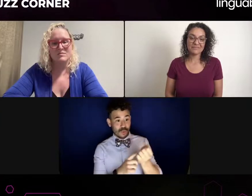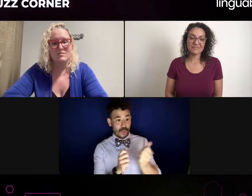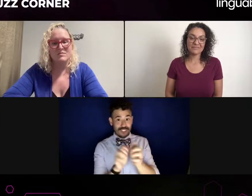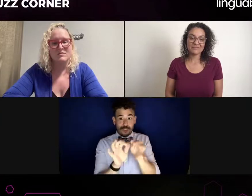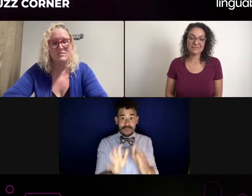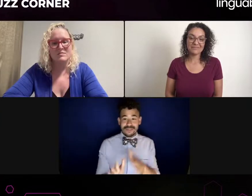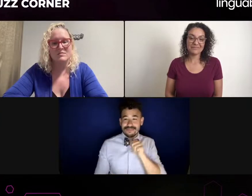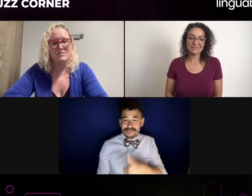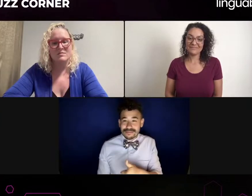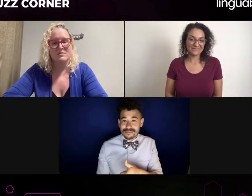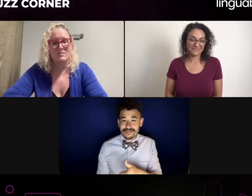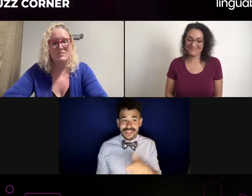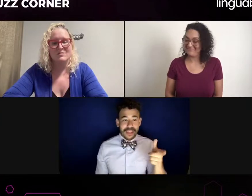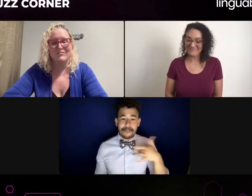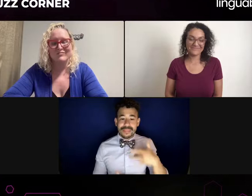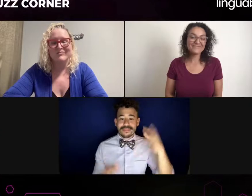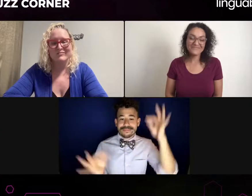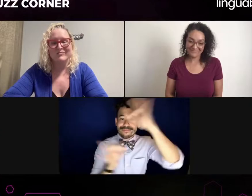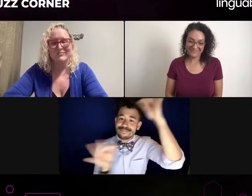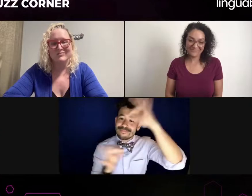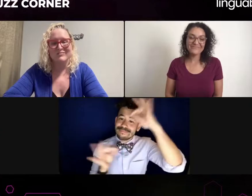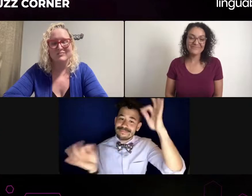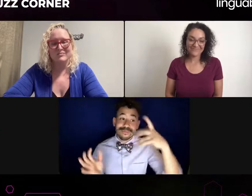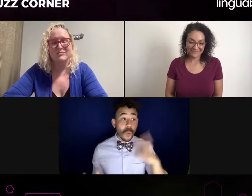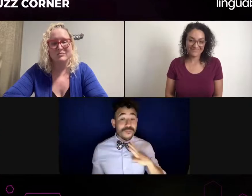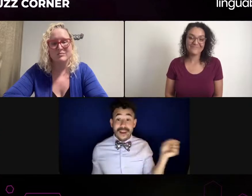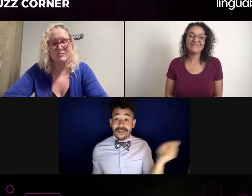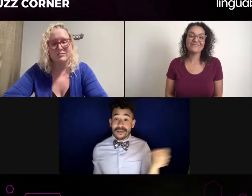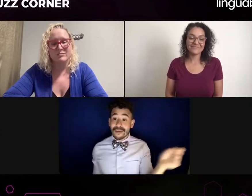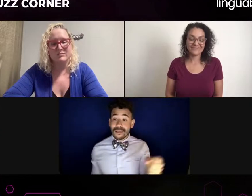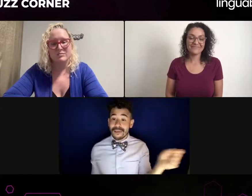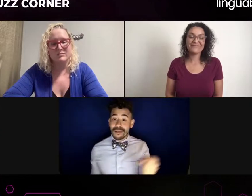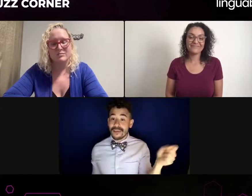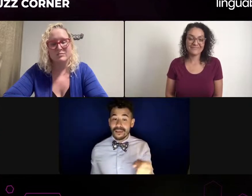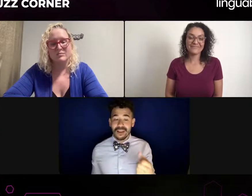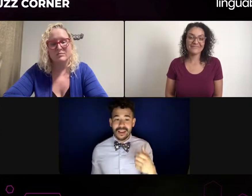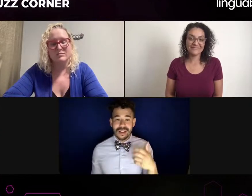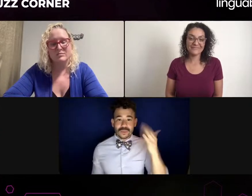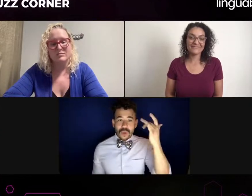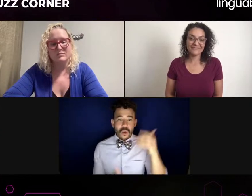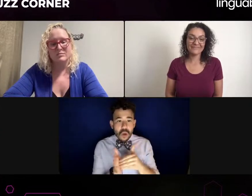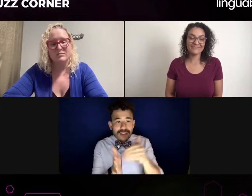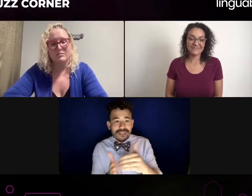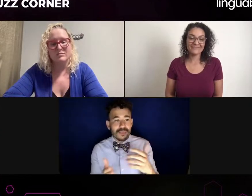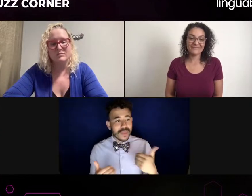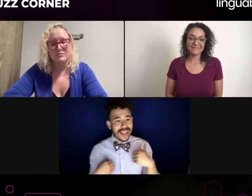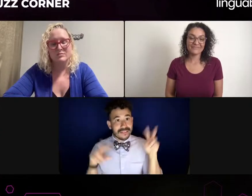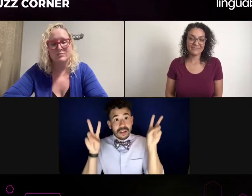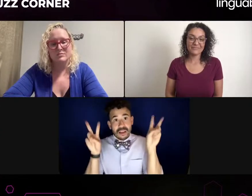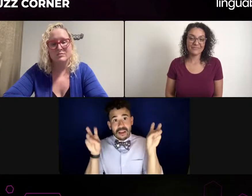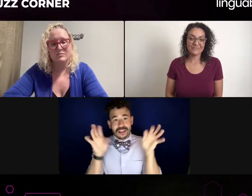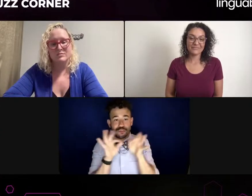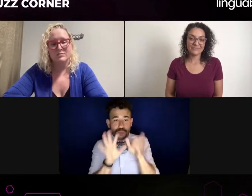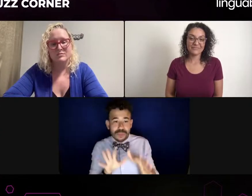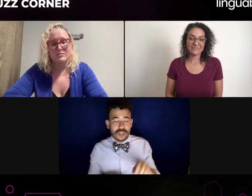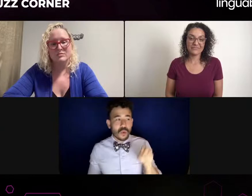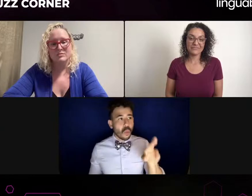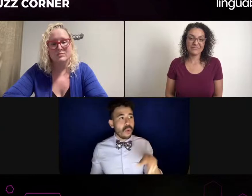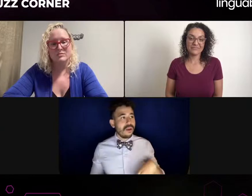And I really appreciate those specific kinds of interpreters that want to be actors. You know, if I can see that that they acknowledge their privilege